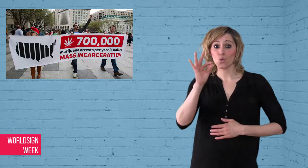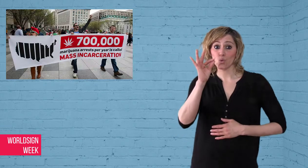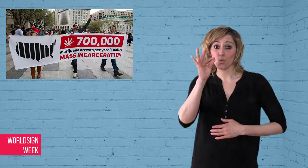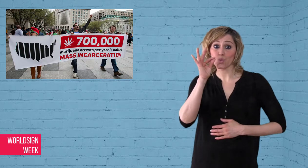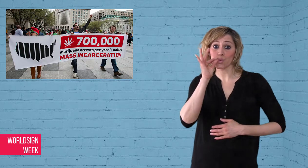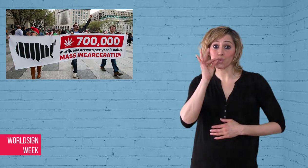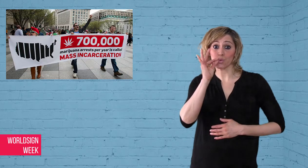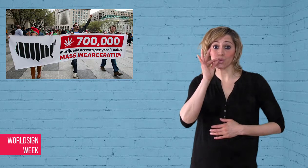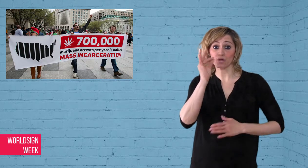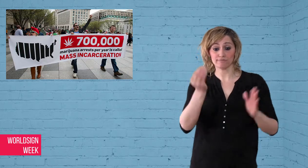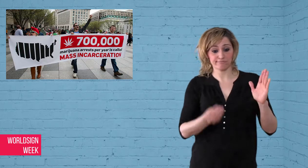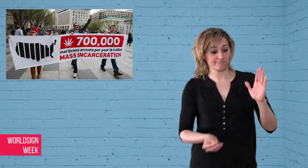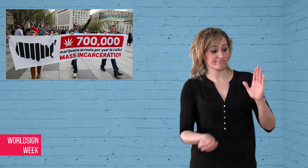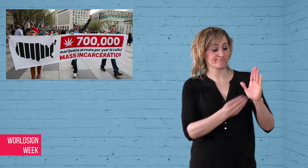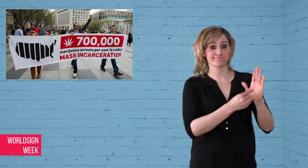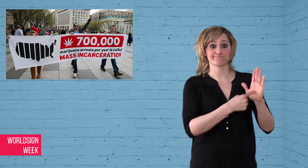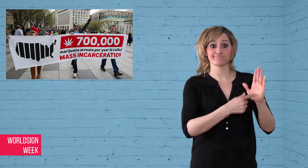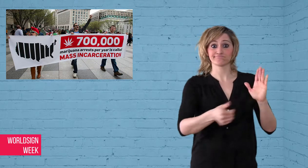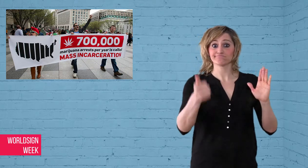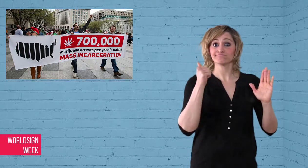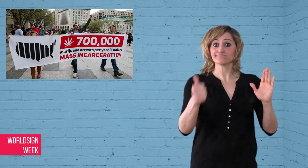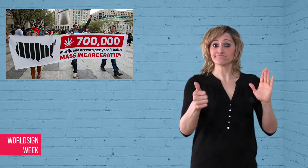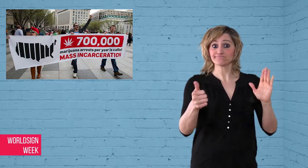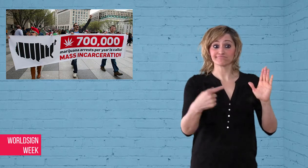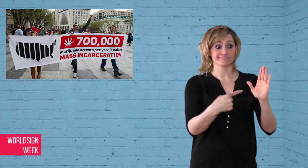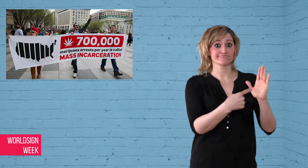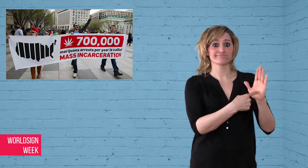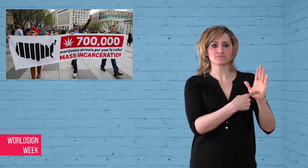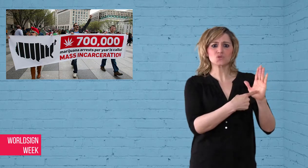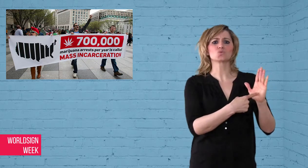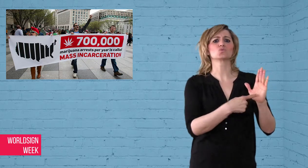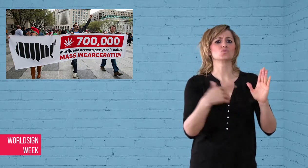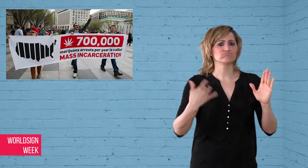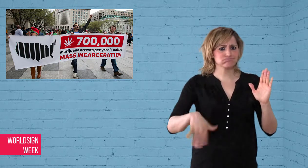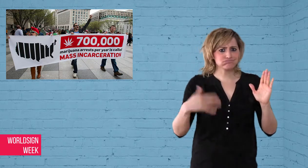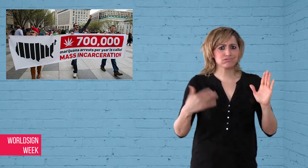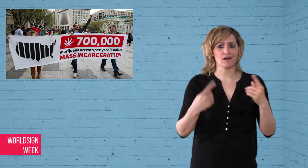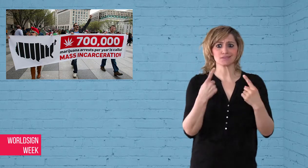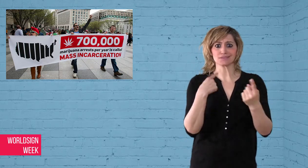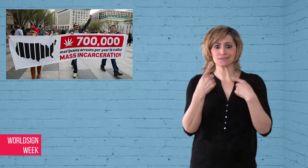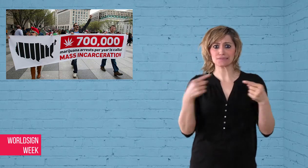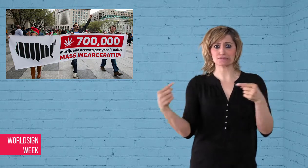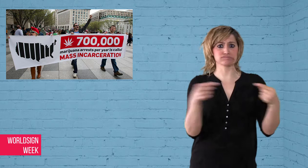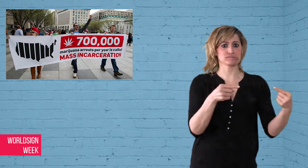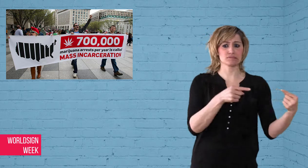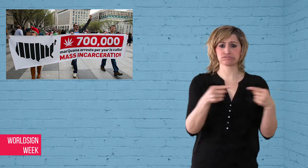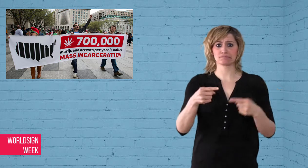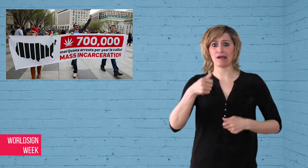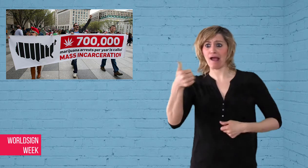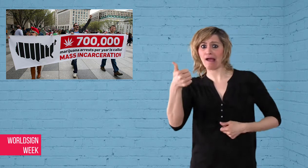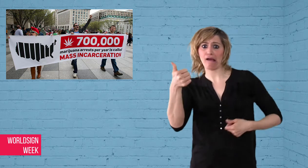Legalization of cannabis has been